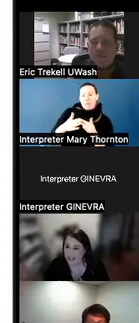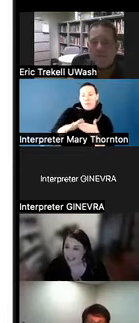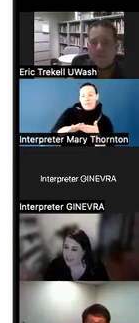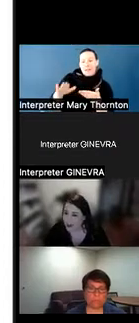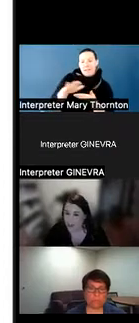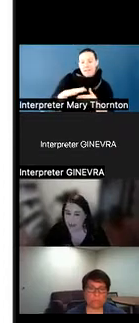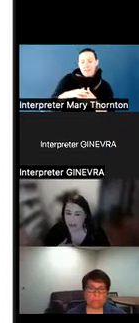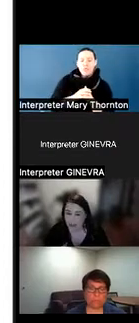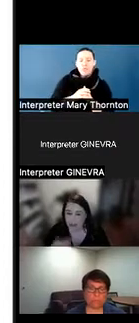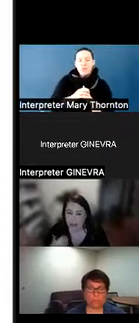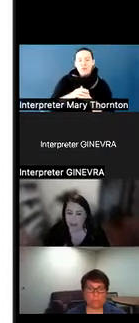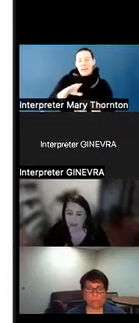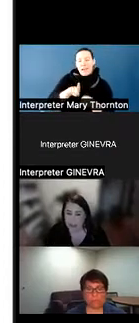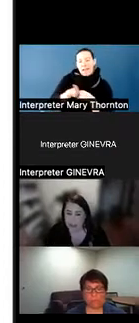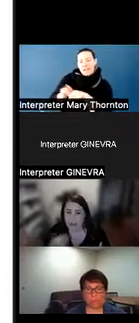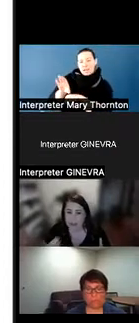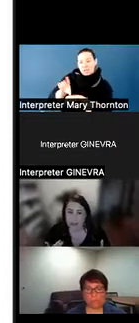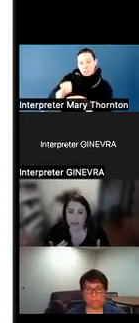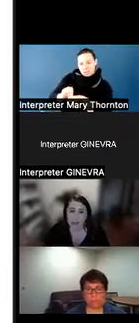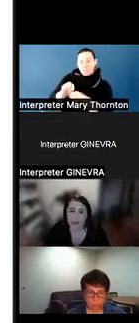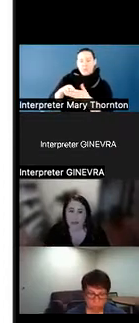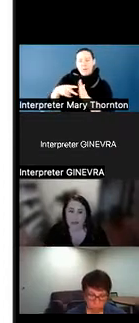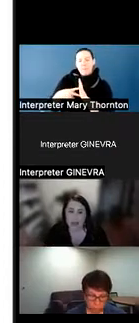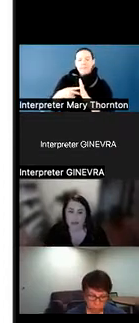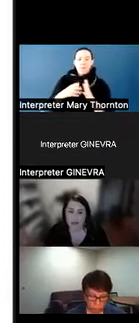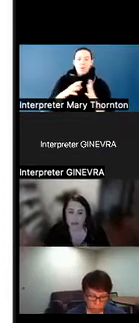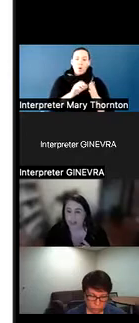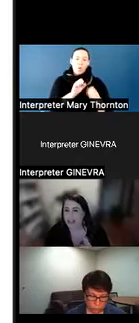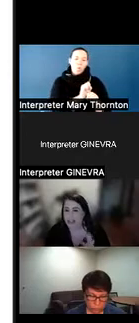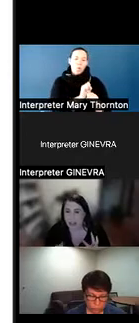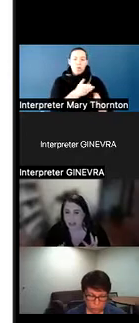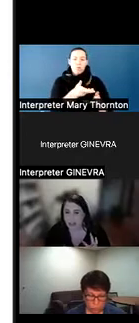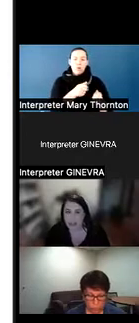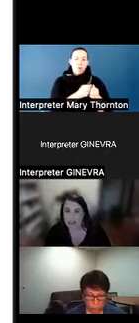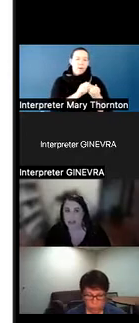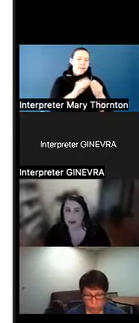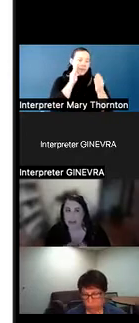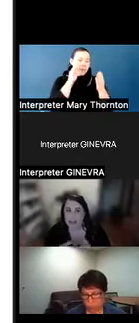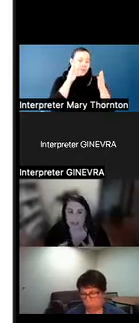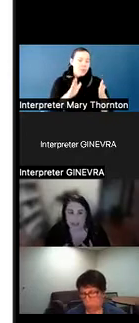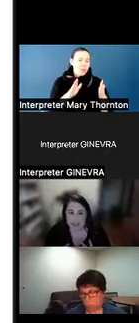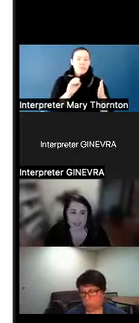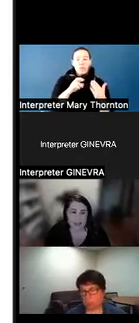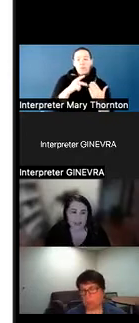So working with students and programs to try to set students up for success in terms